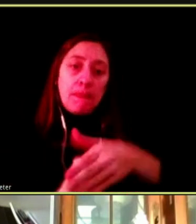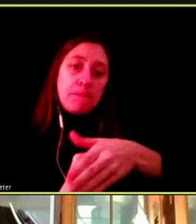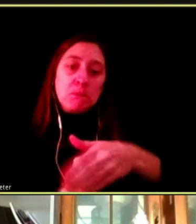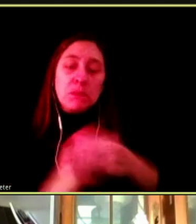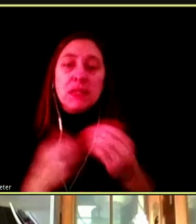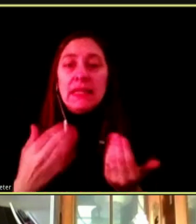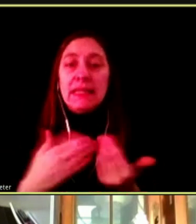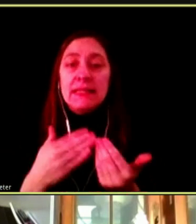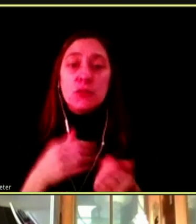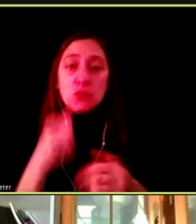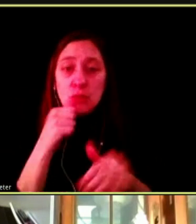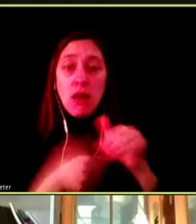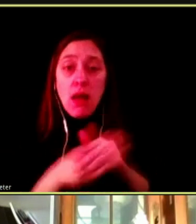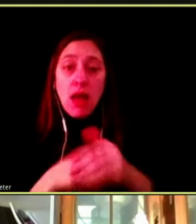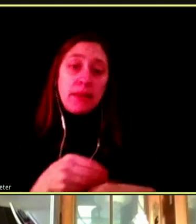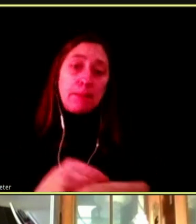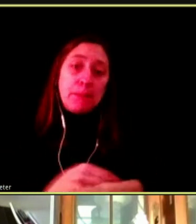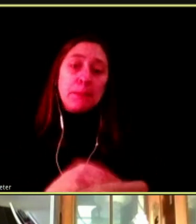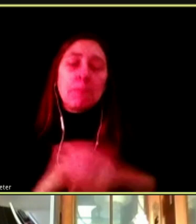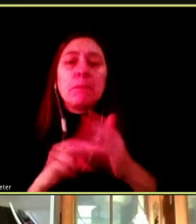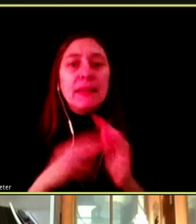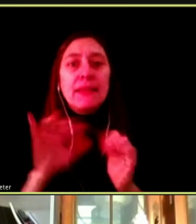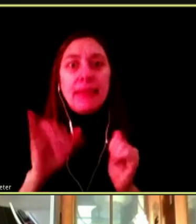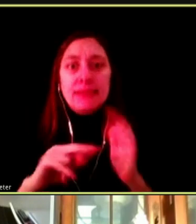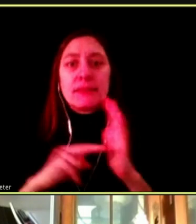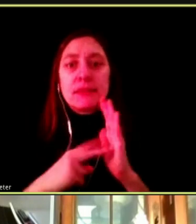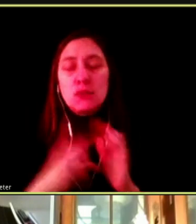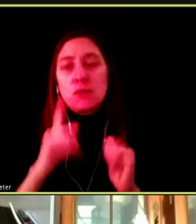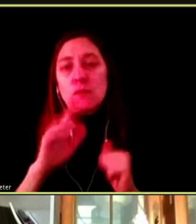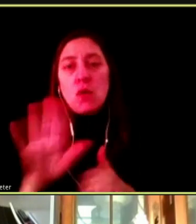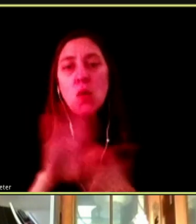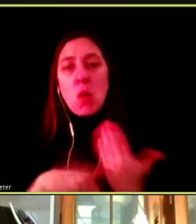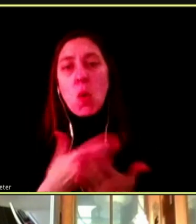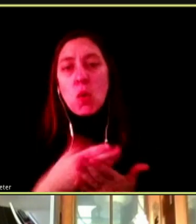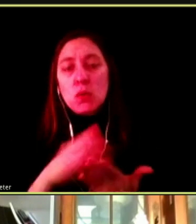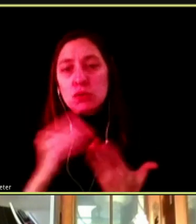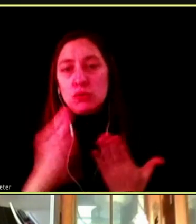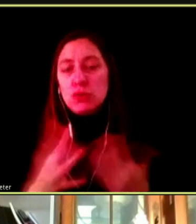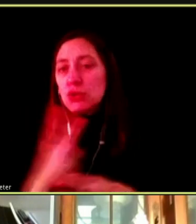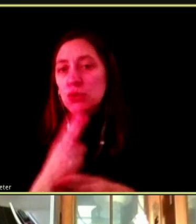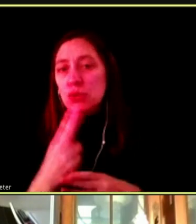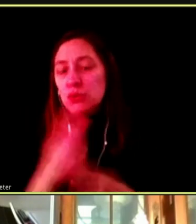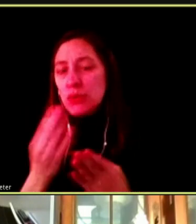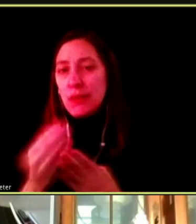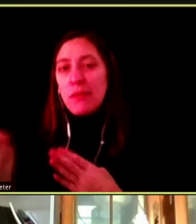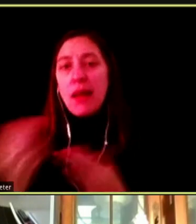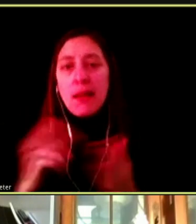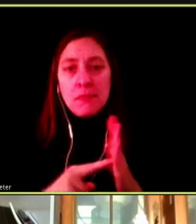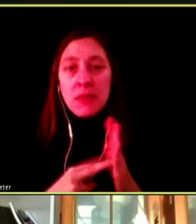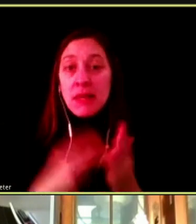THE PARENTS AND COMMUNITY MEMBERS MIGHT NOT KNOW WHAT IT LOOKS LIKE IT COULD EASILY LOOK